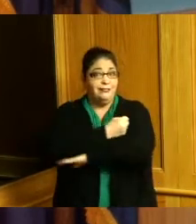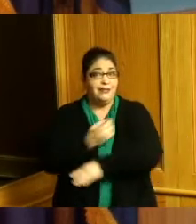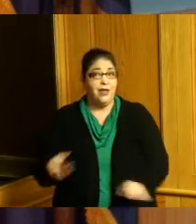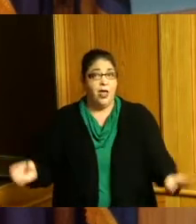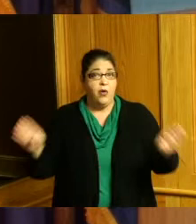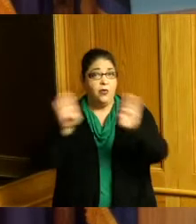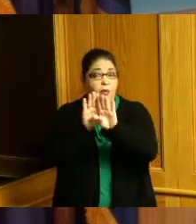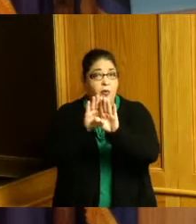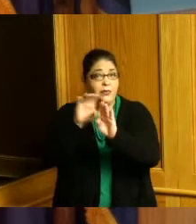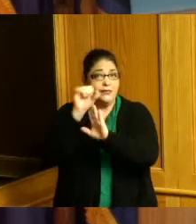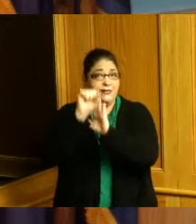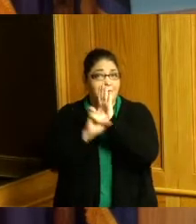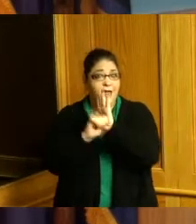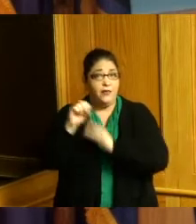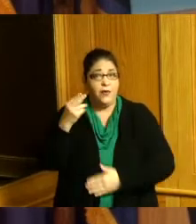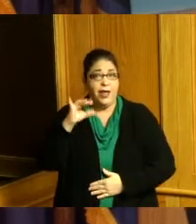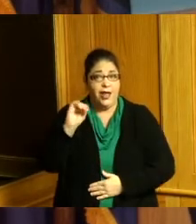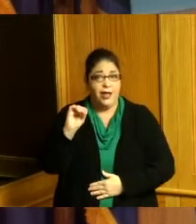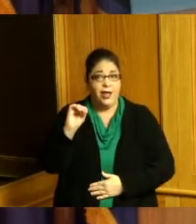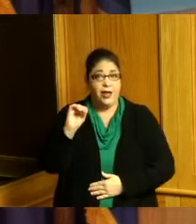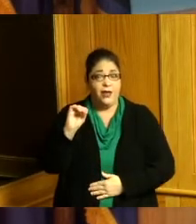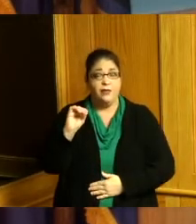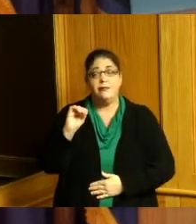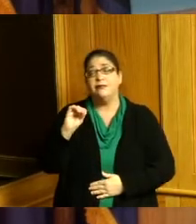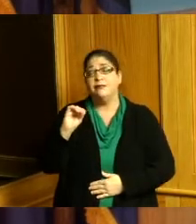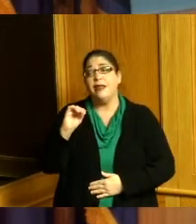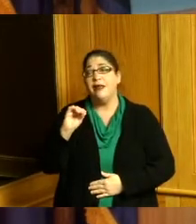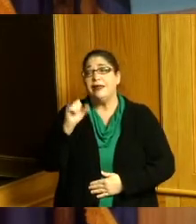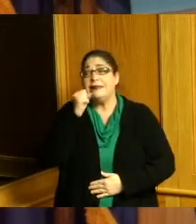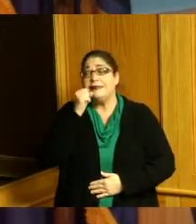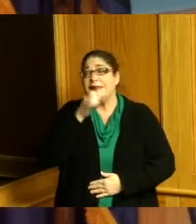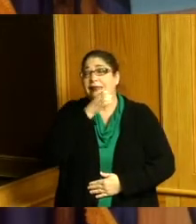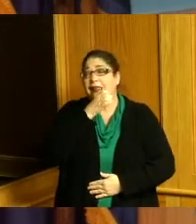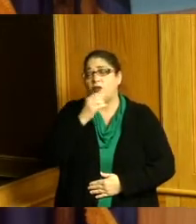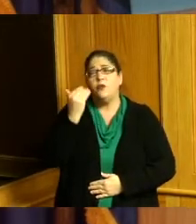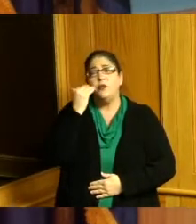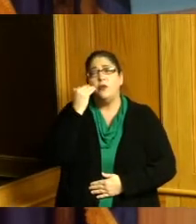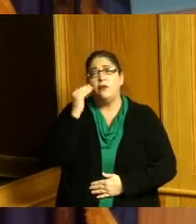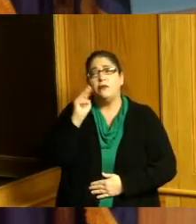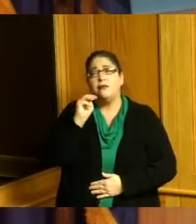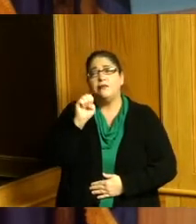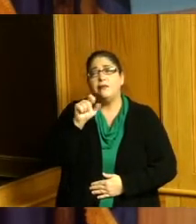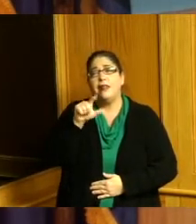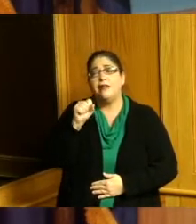wheels we didn't have enough people volunteering many had stayed home because afraid to come out